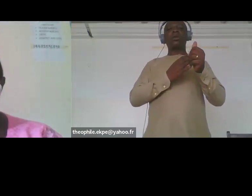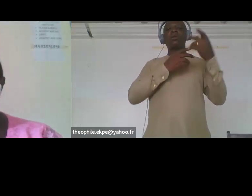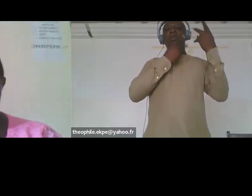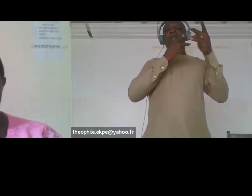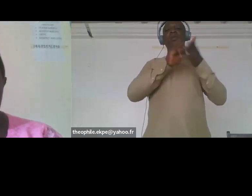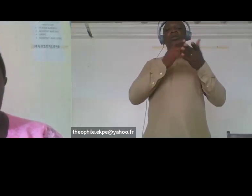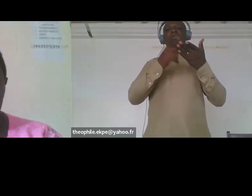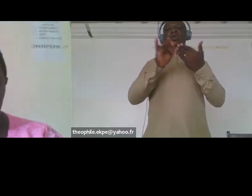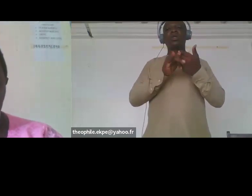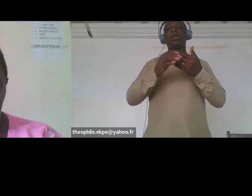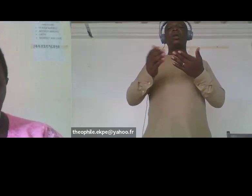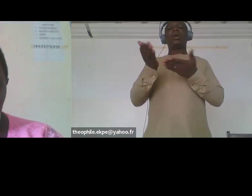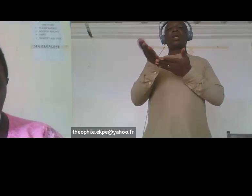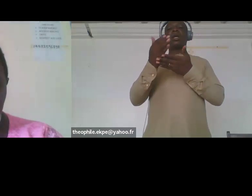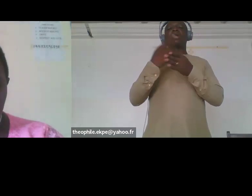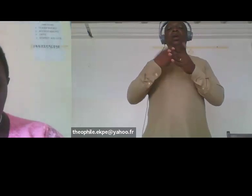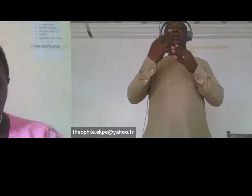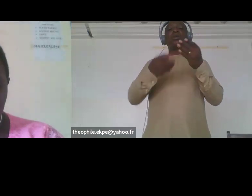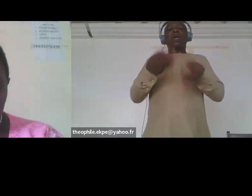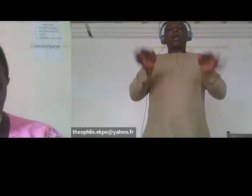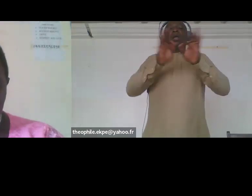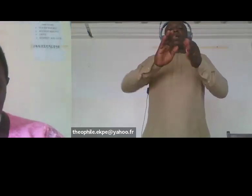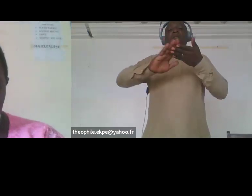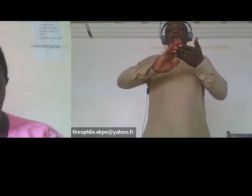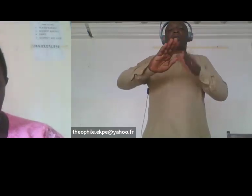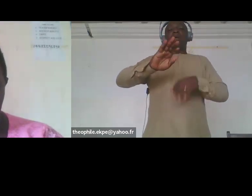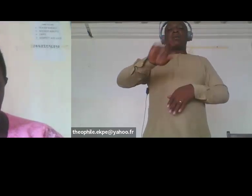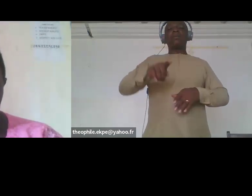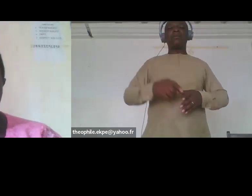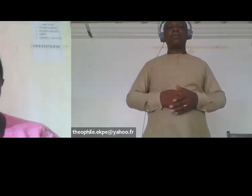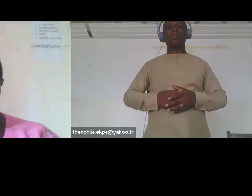quelques résultats clés s'il te plaît